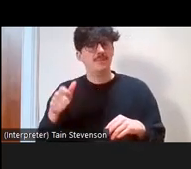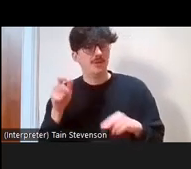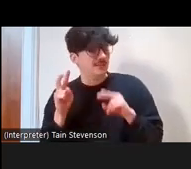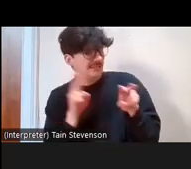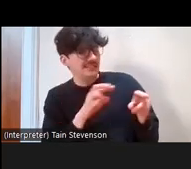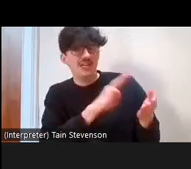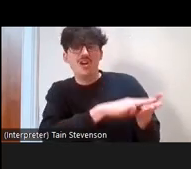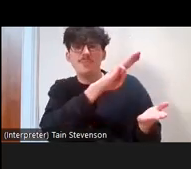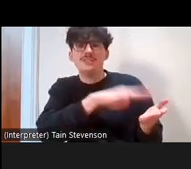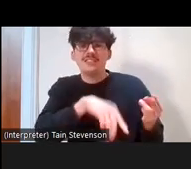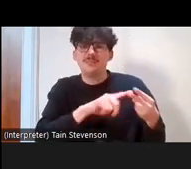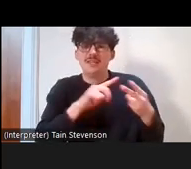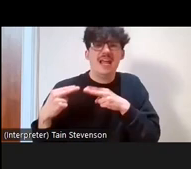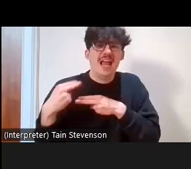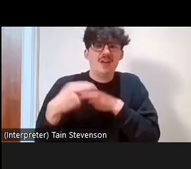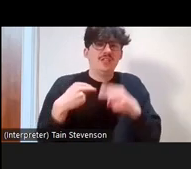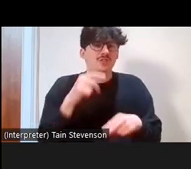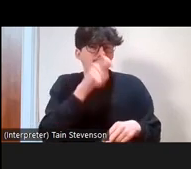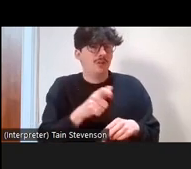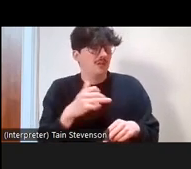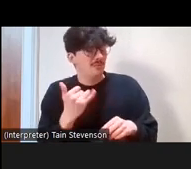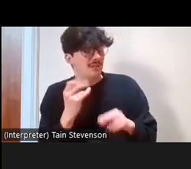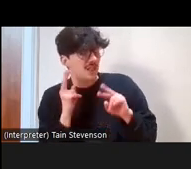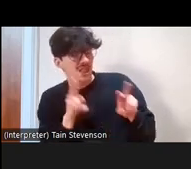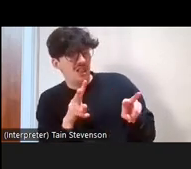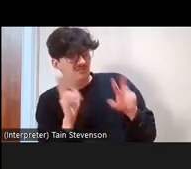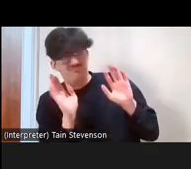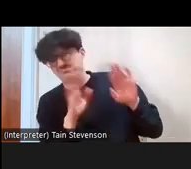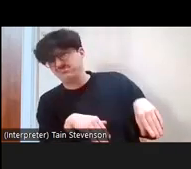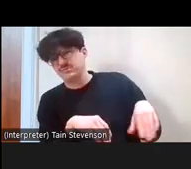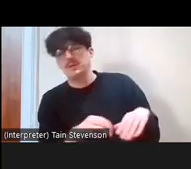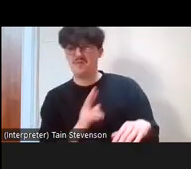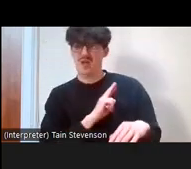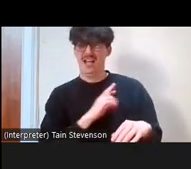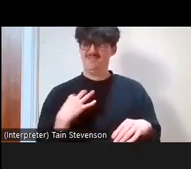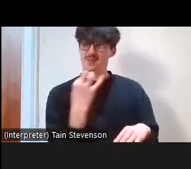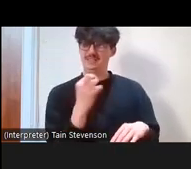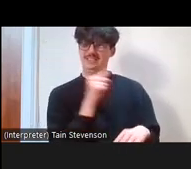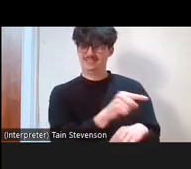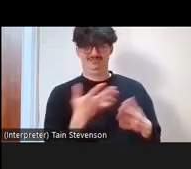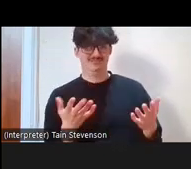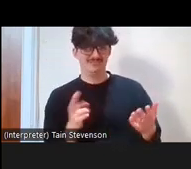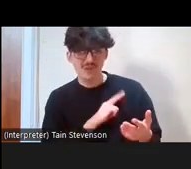and heritage organisations, so you know, ‘why would I volunteer there?’ you know,